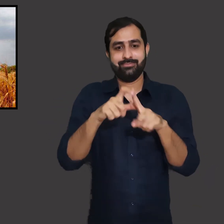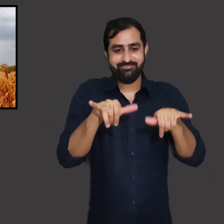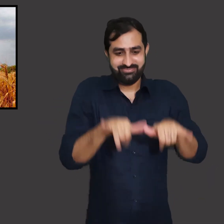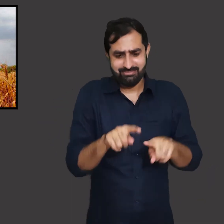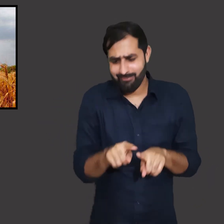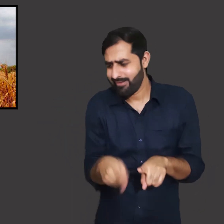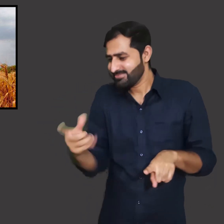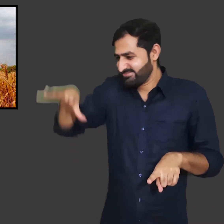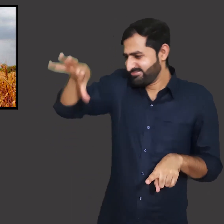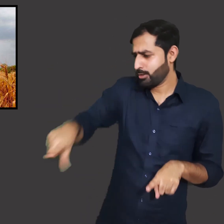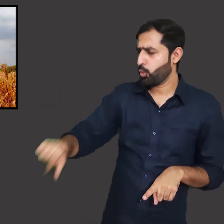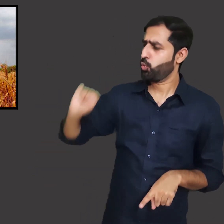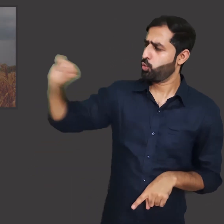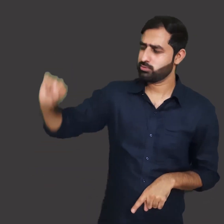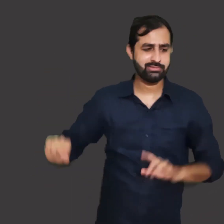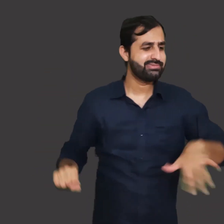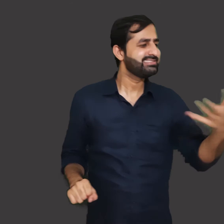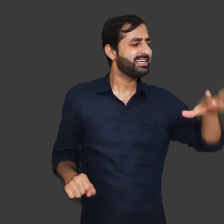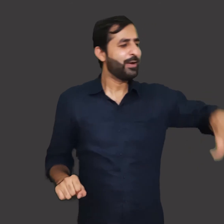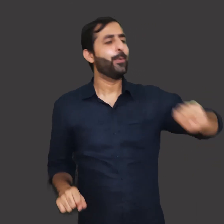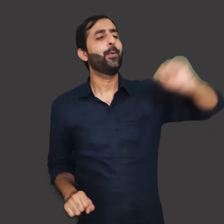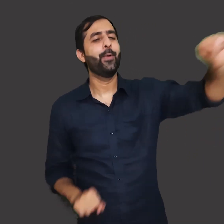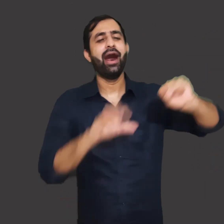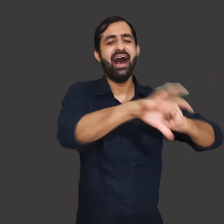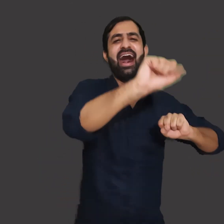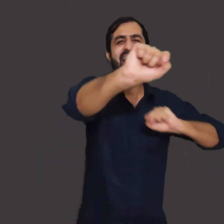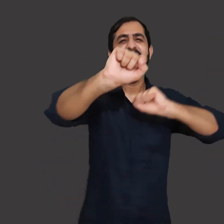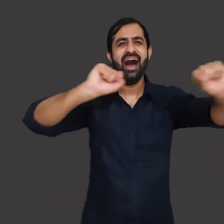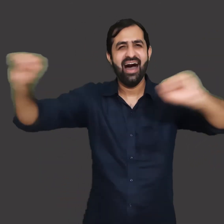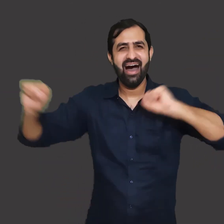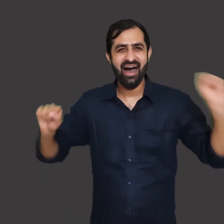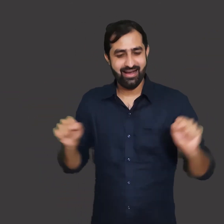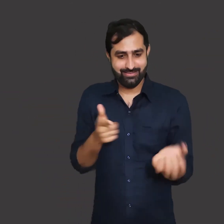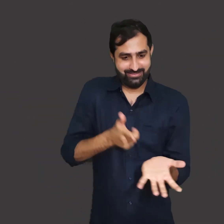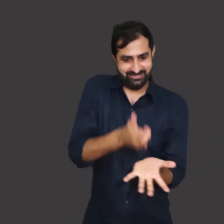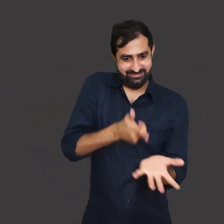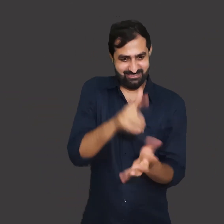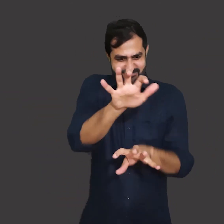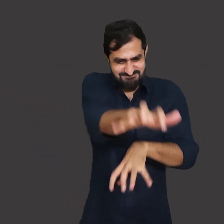Villagers who owned land use their land for agriculture and cultivation.